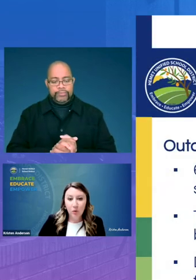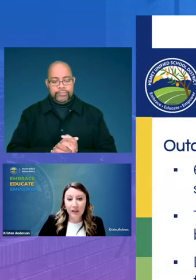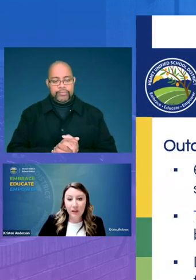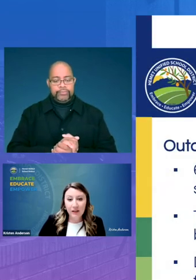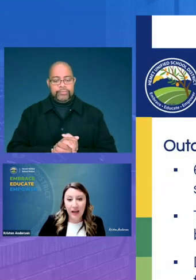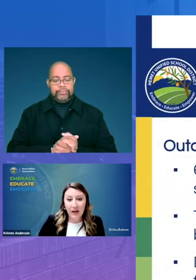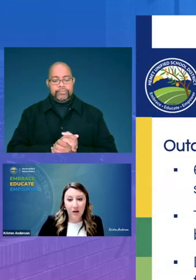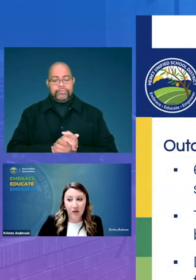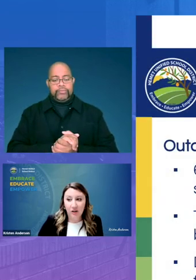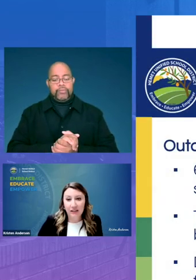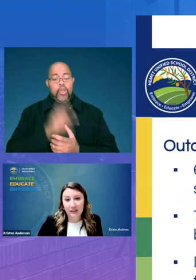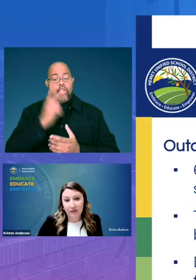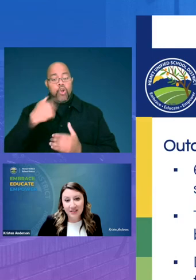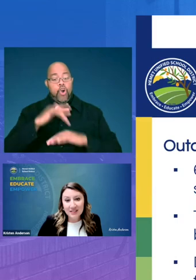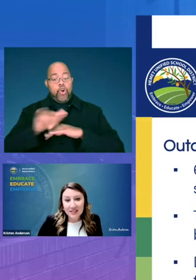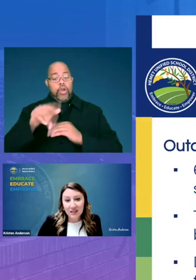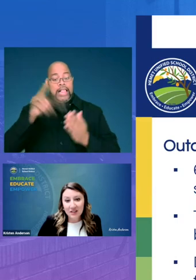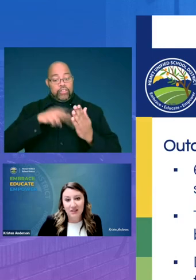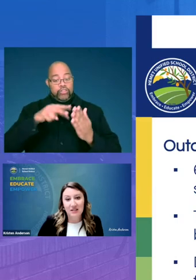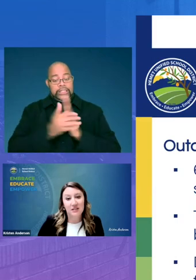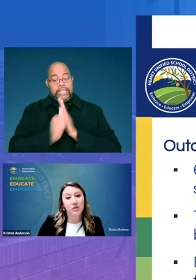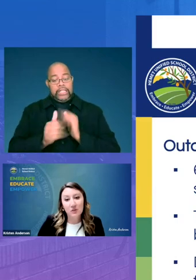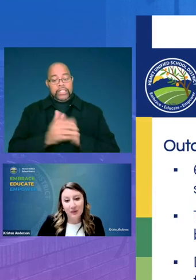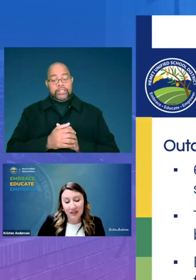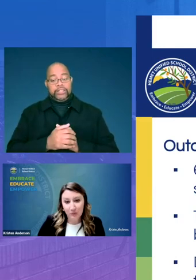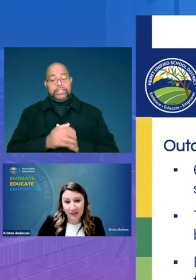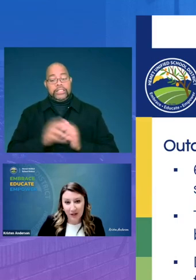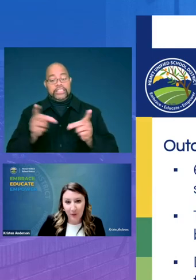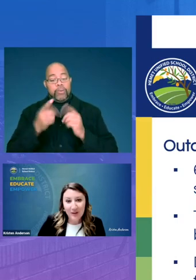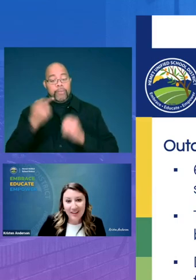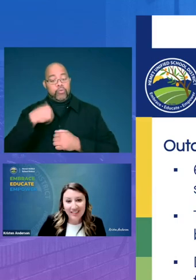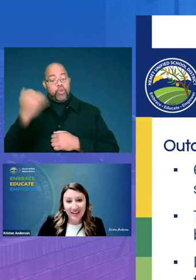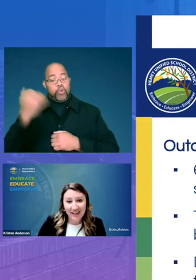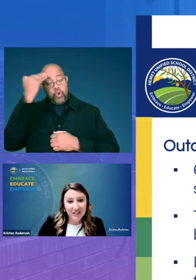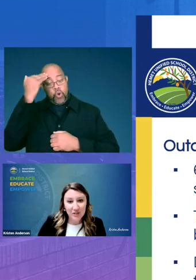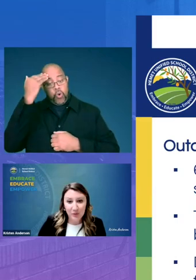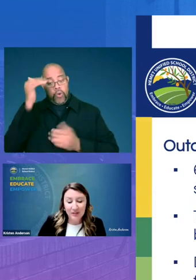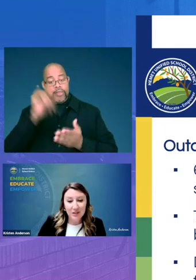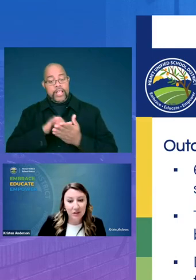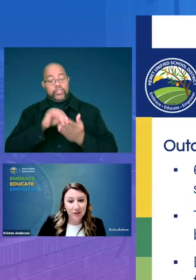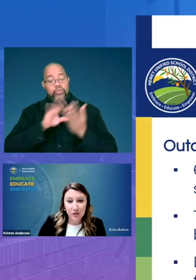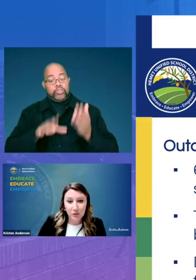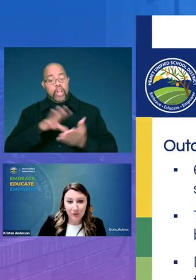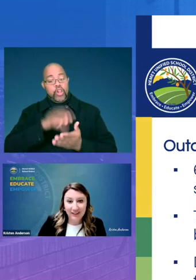we look at our early literacy skills as a district because we know that students are learning to read